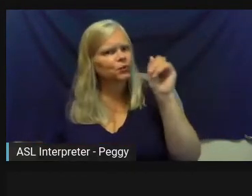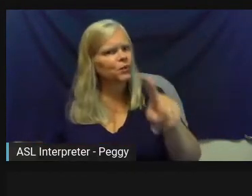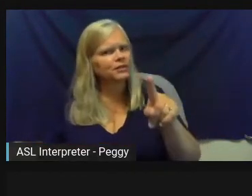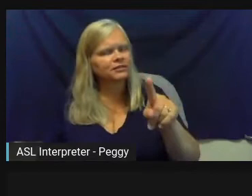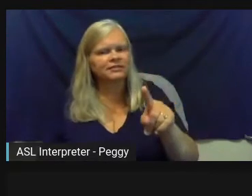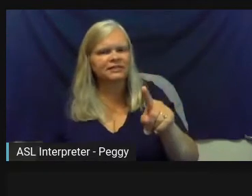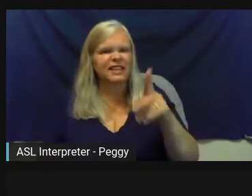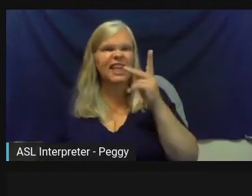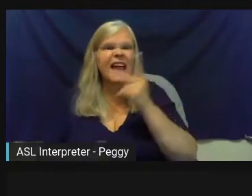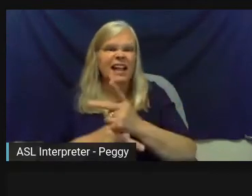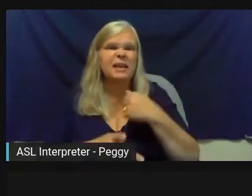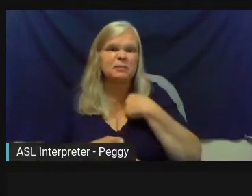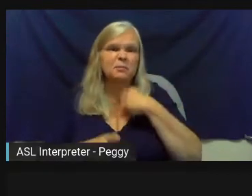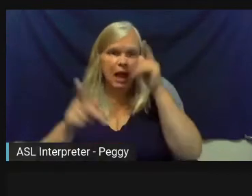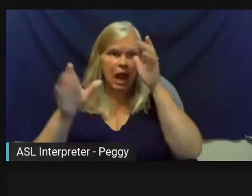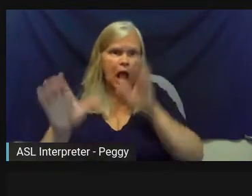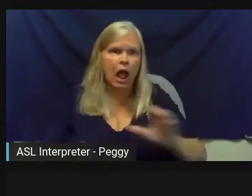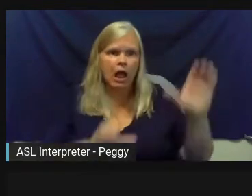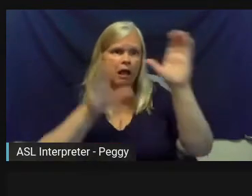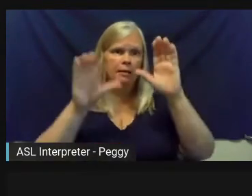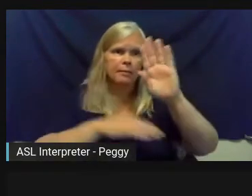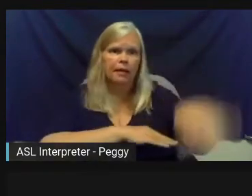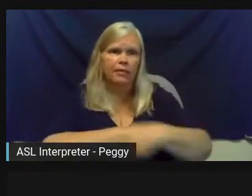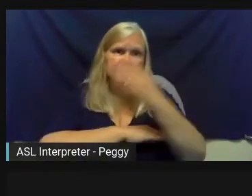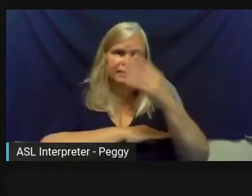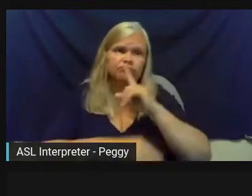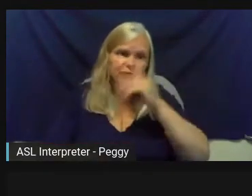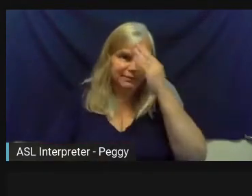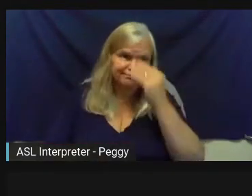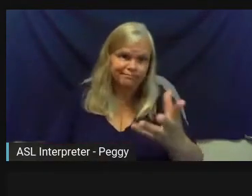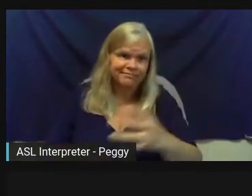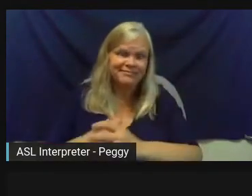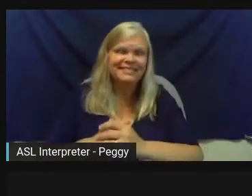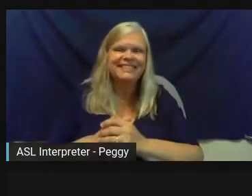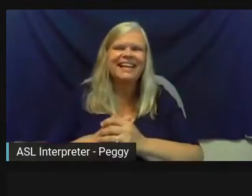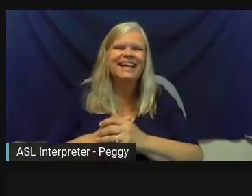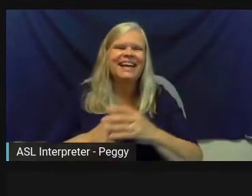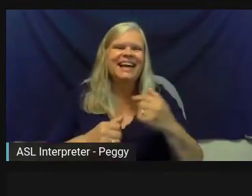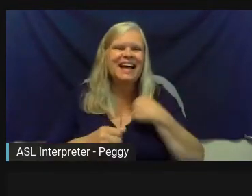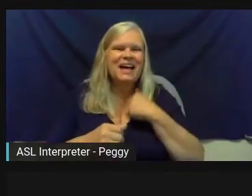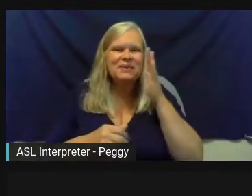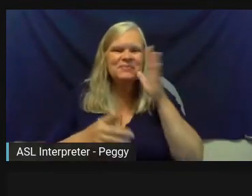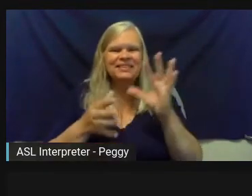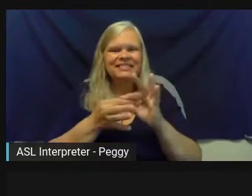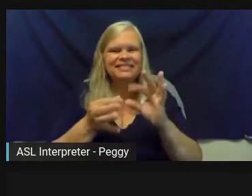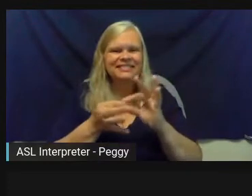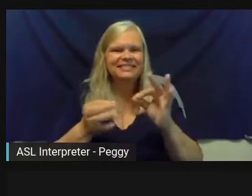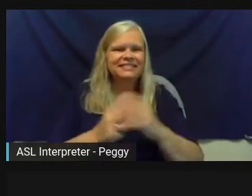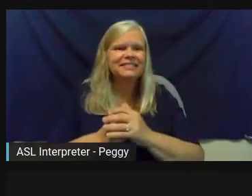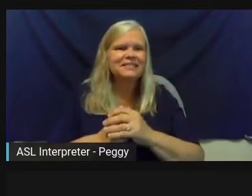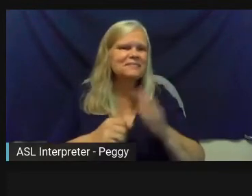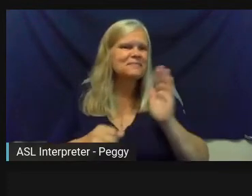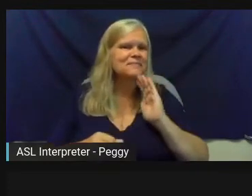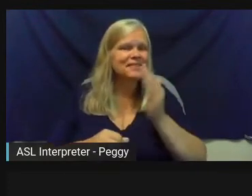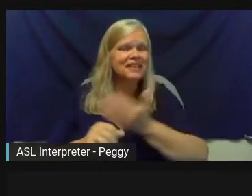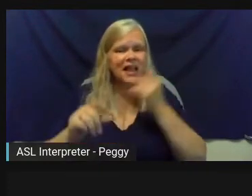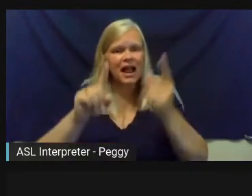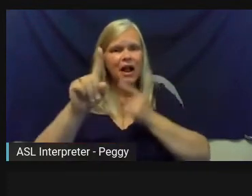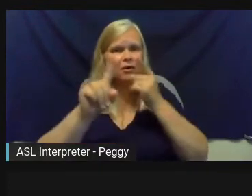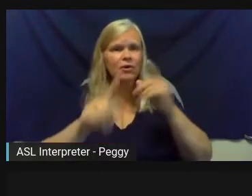up at night more than I'd like to say. I will say our goal at Springboard is always to